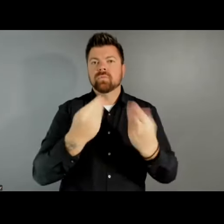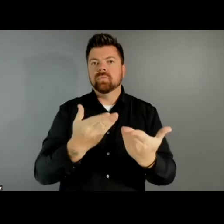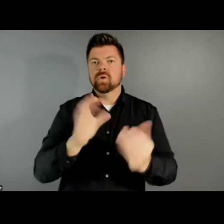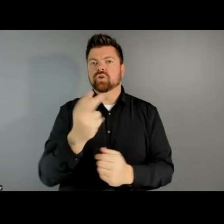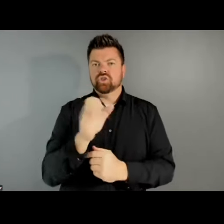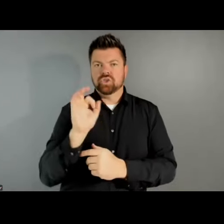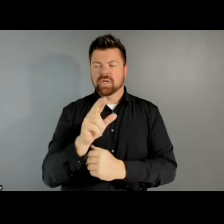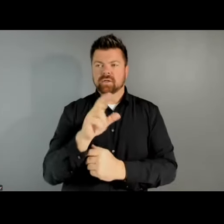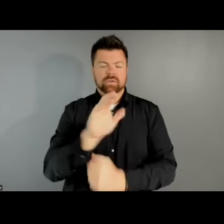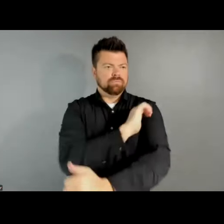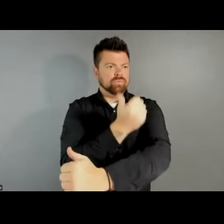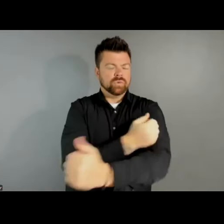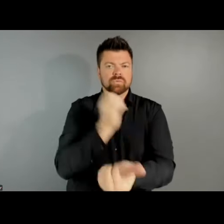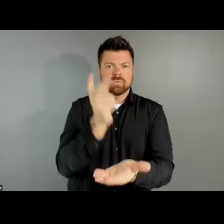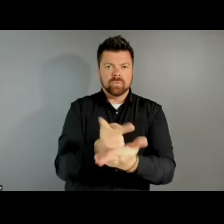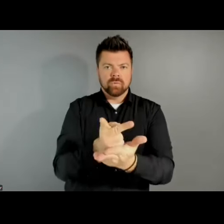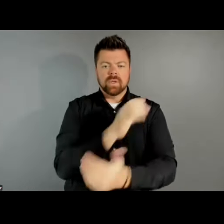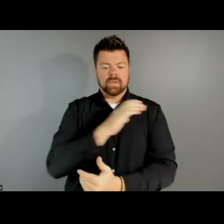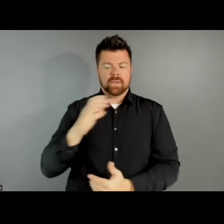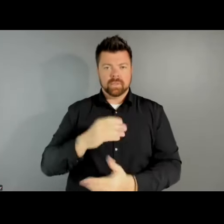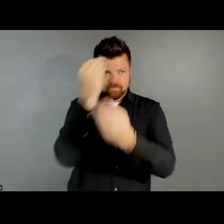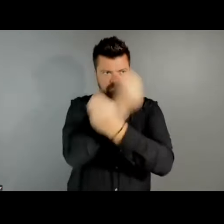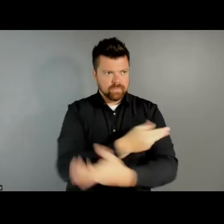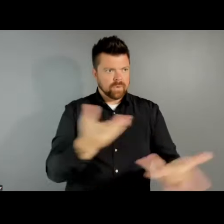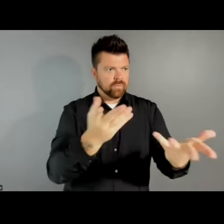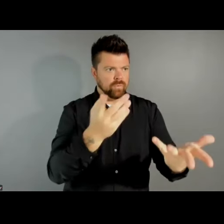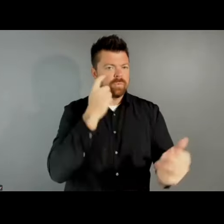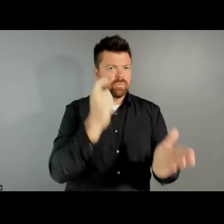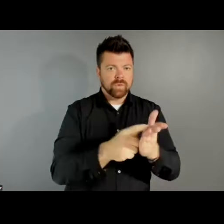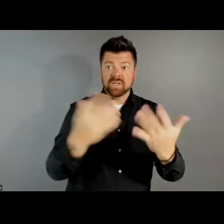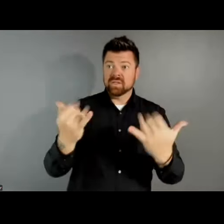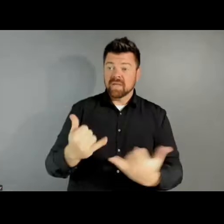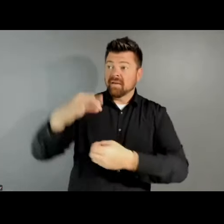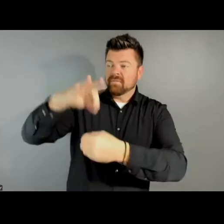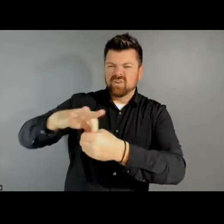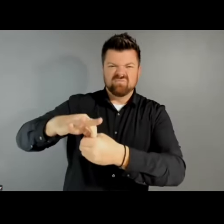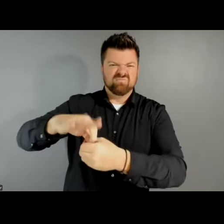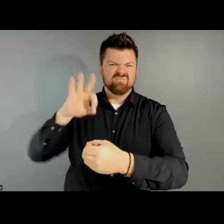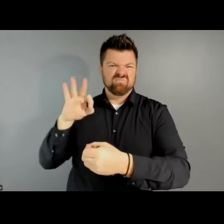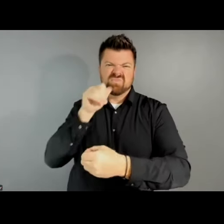to the council's attention at this meeting, but no vote is necessary. Included are seven